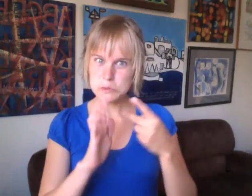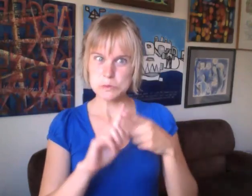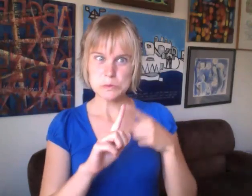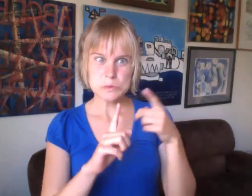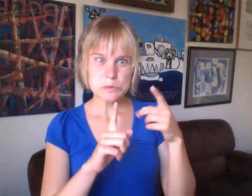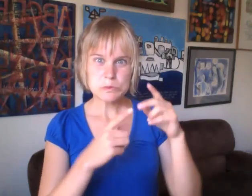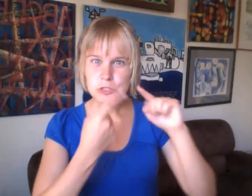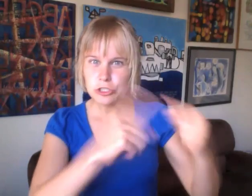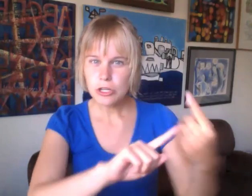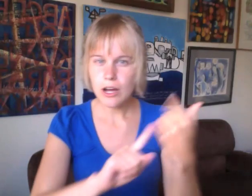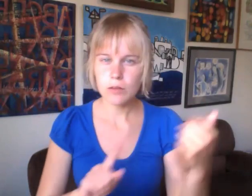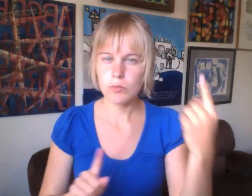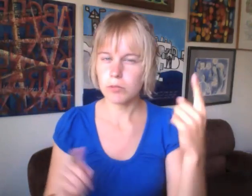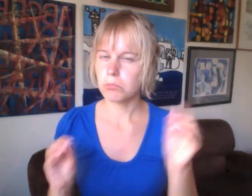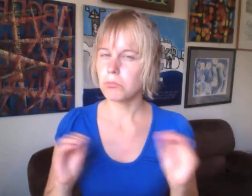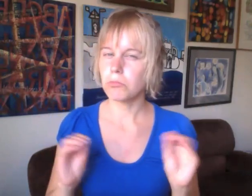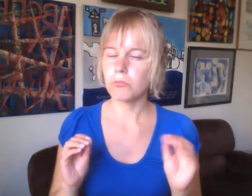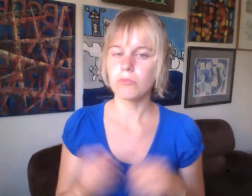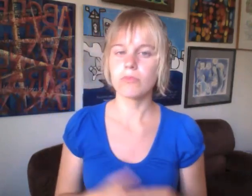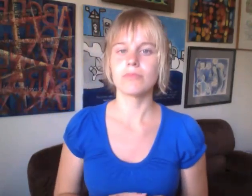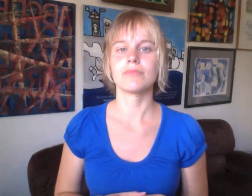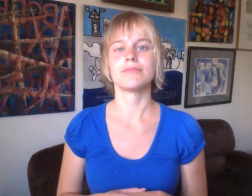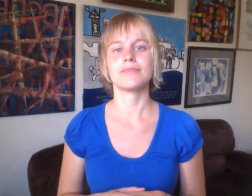I had good intentions. And I didn't hurt anyone.